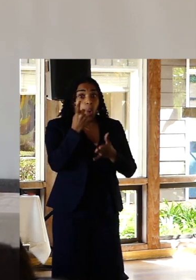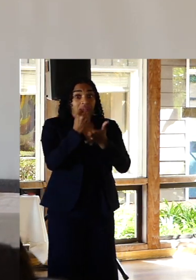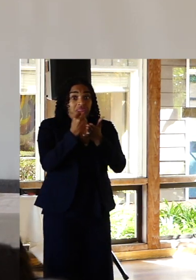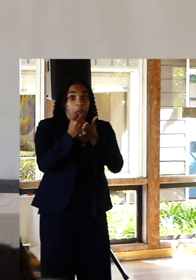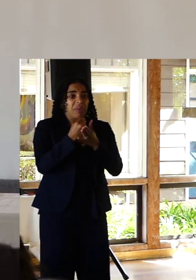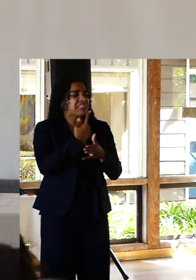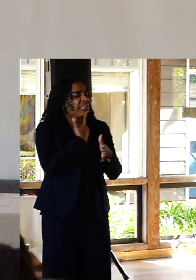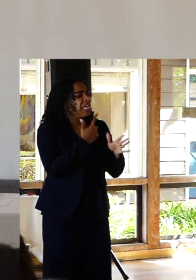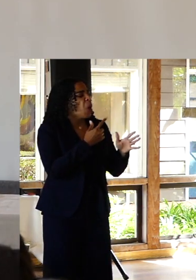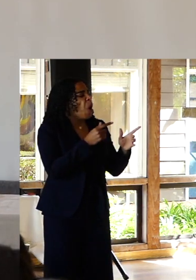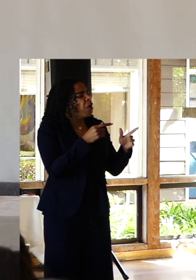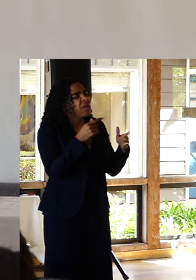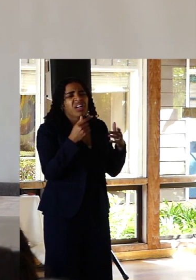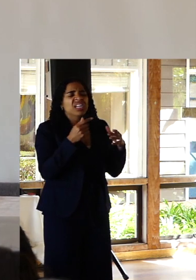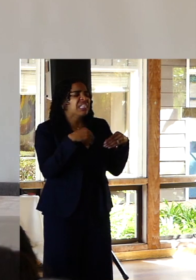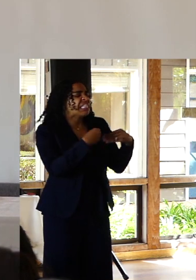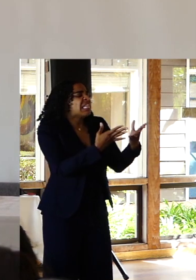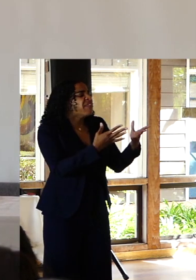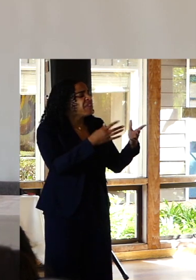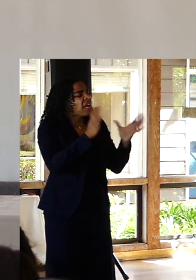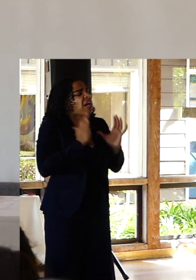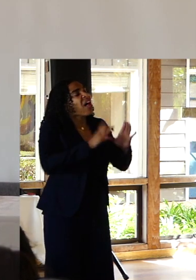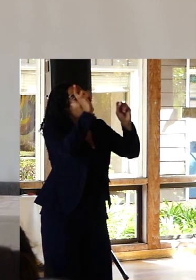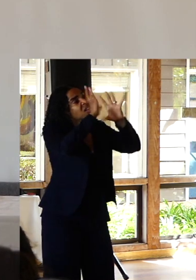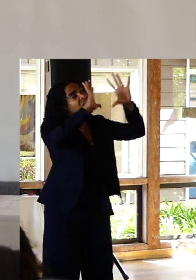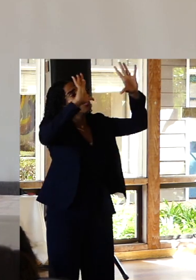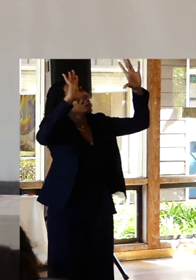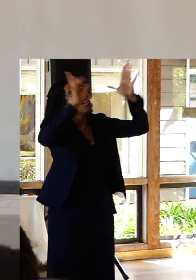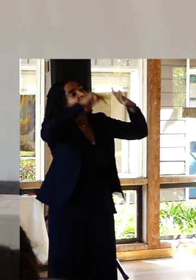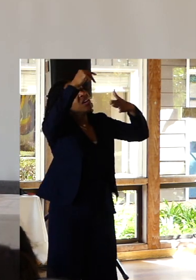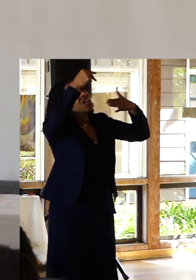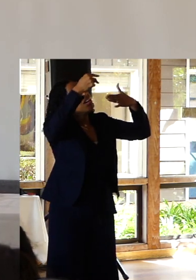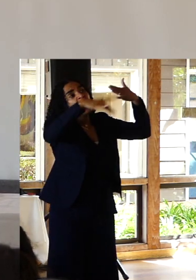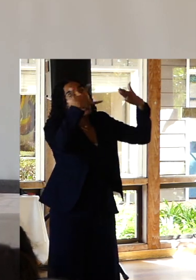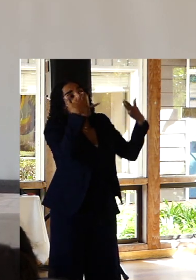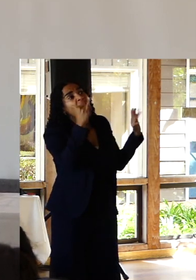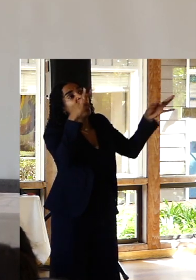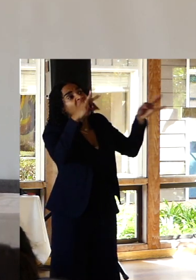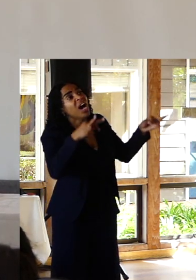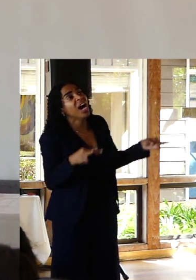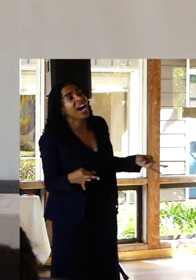cry with graphic descriptions of their suicide plan or to burn suicide